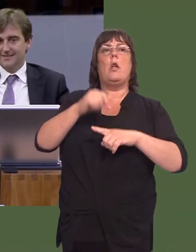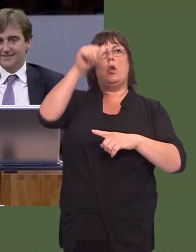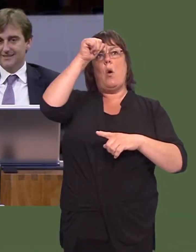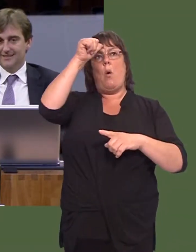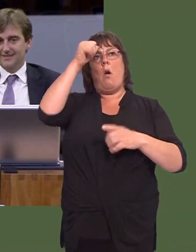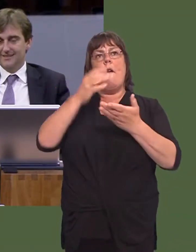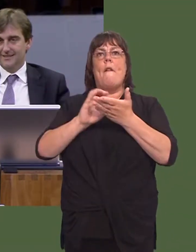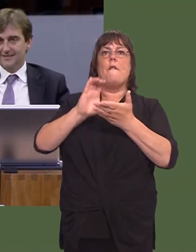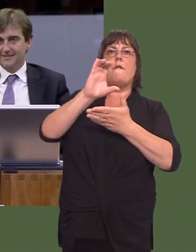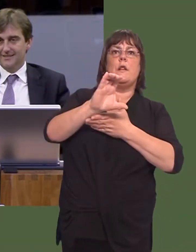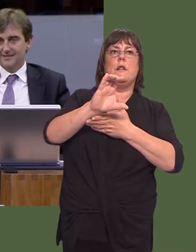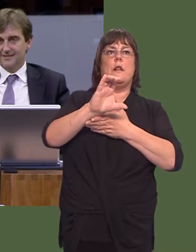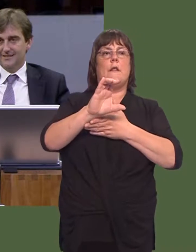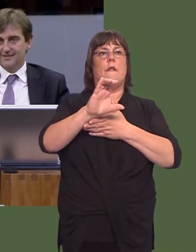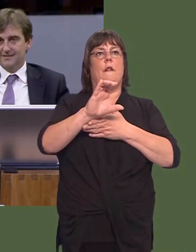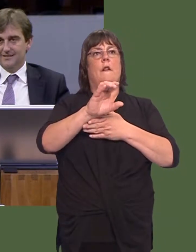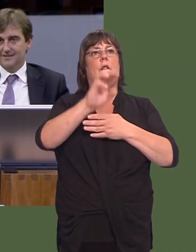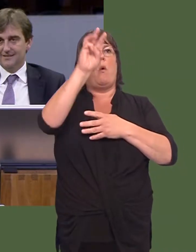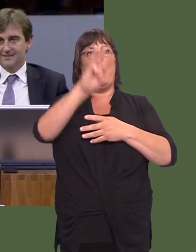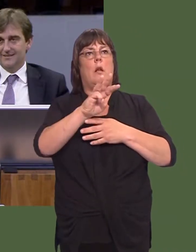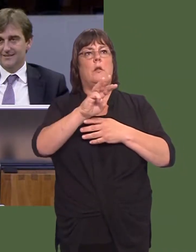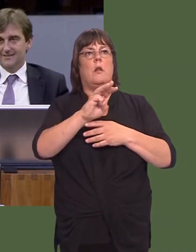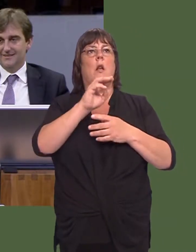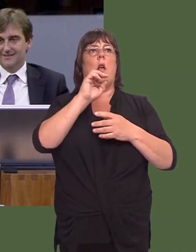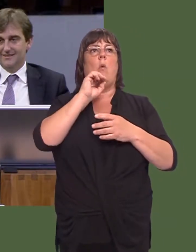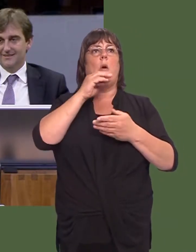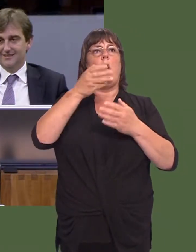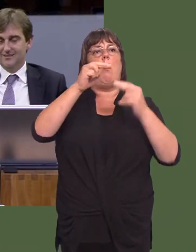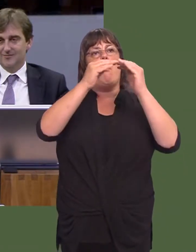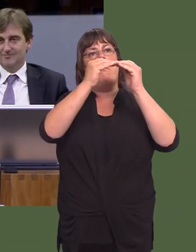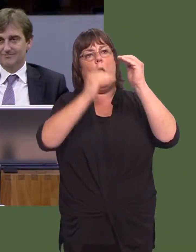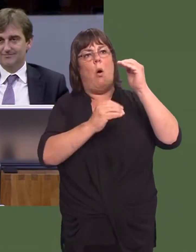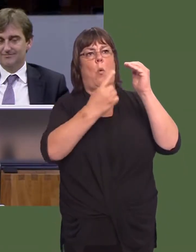that funding in Wales will not go under £115 for every £100 that is spent in England.